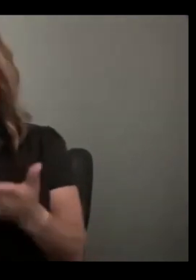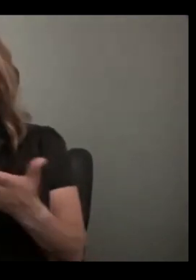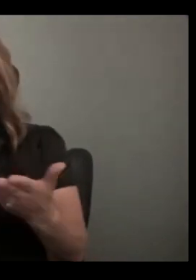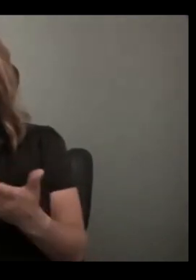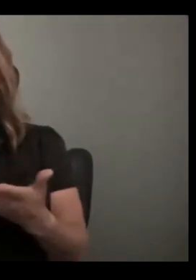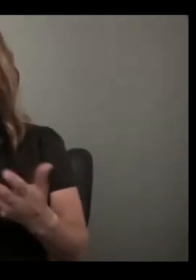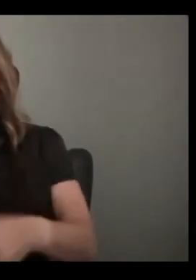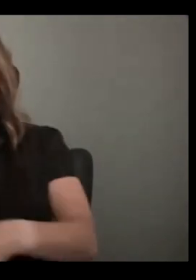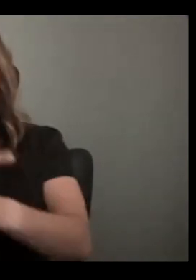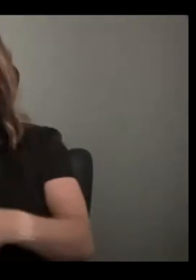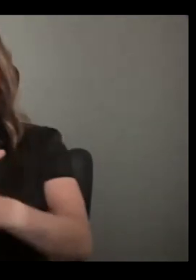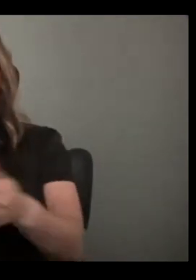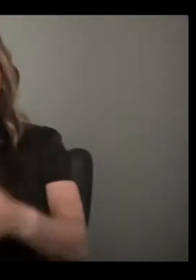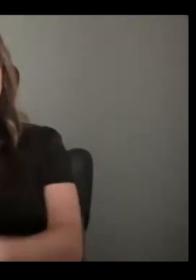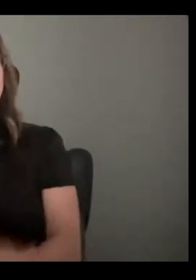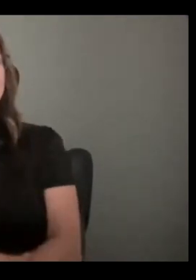TAKE CARE. THANK YOU ALL, EVERYONE.